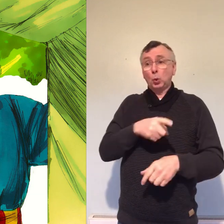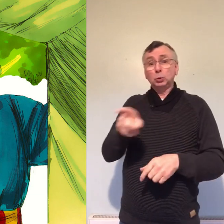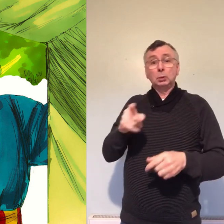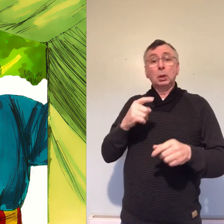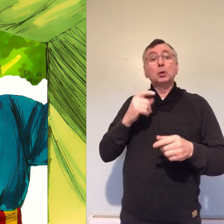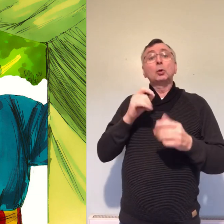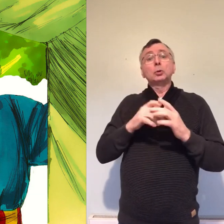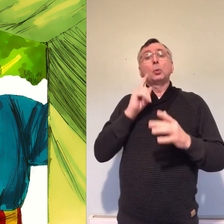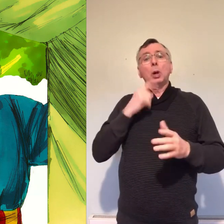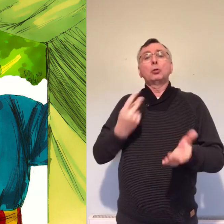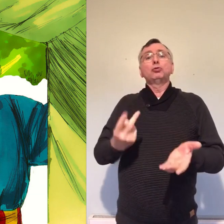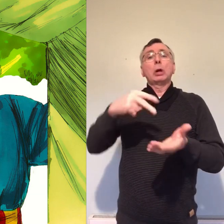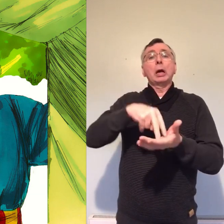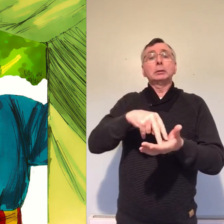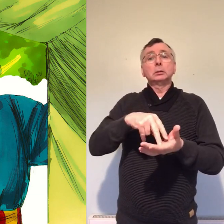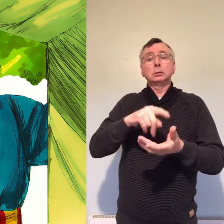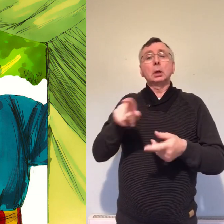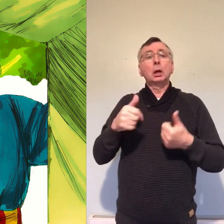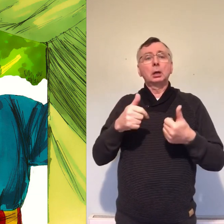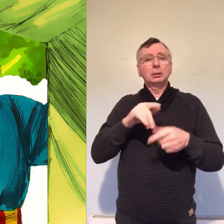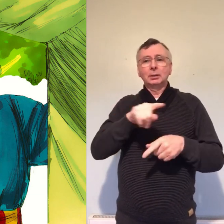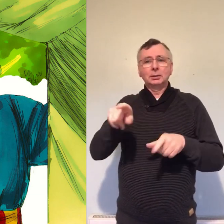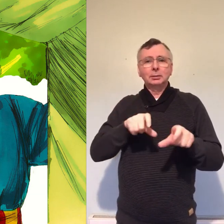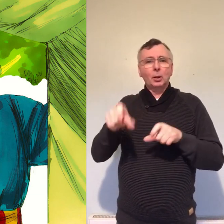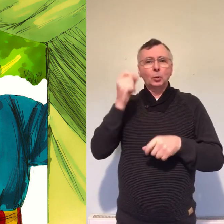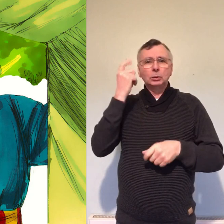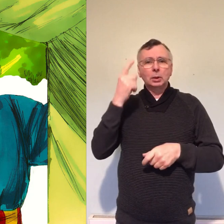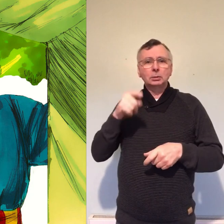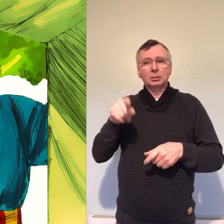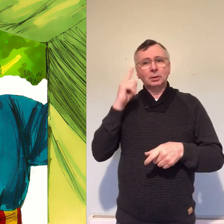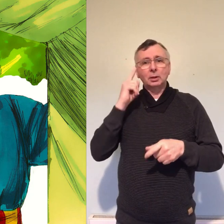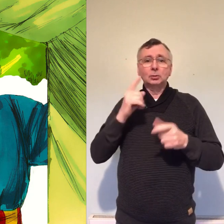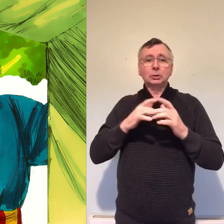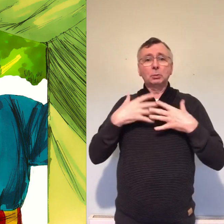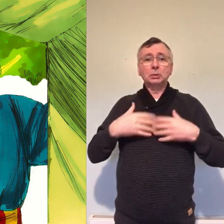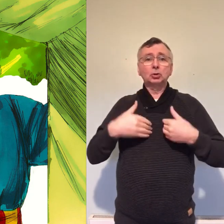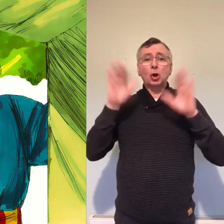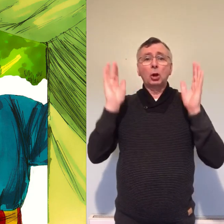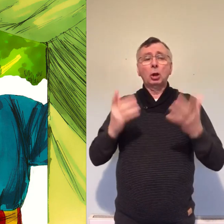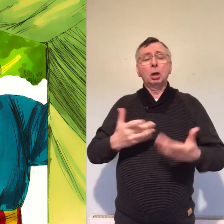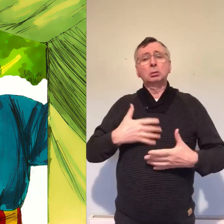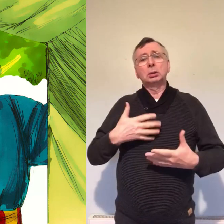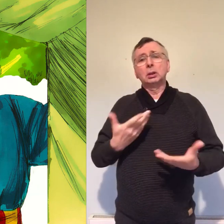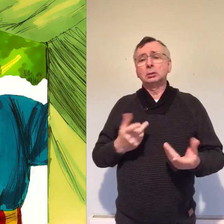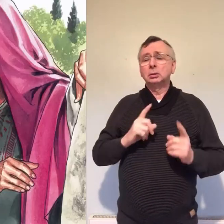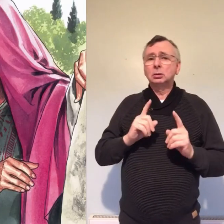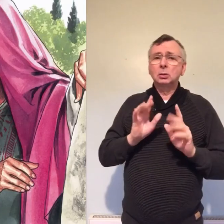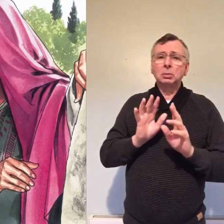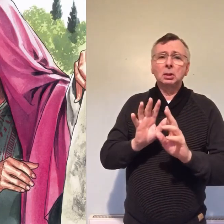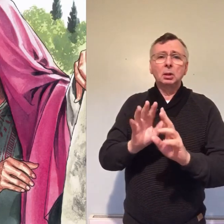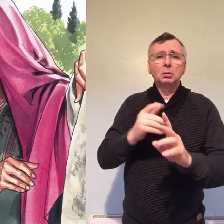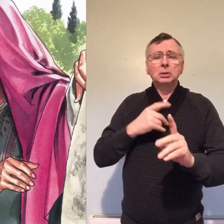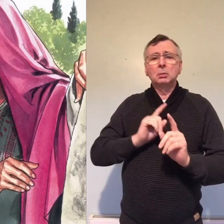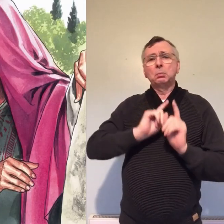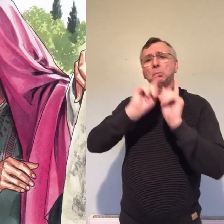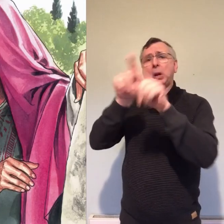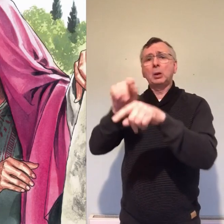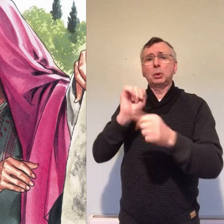had to rise from the dead and so then the disciples went back to the homes where they